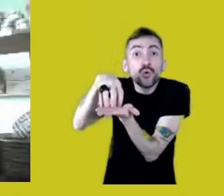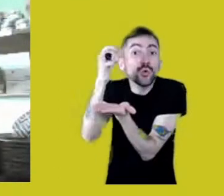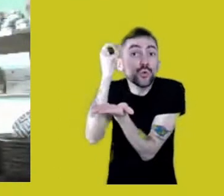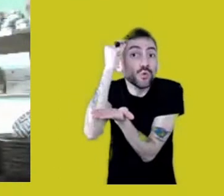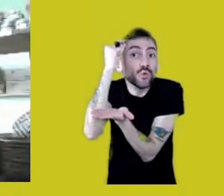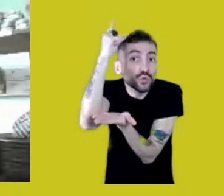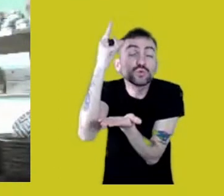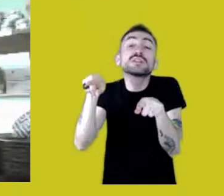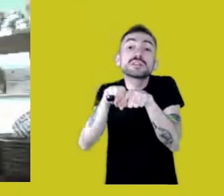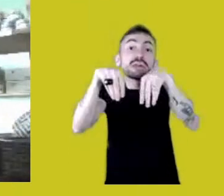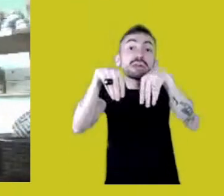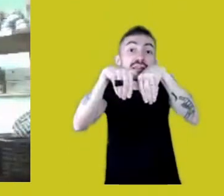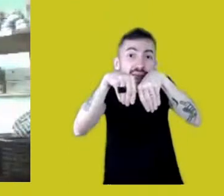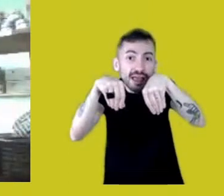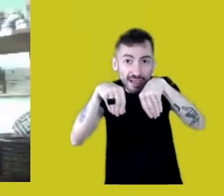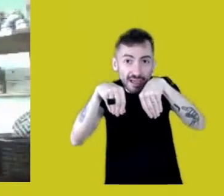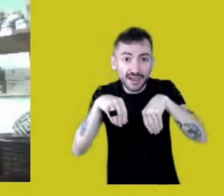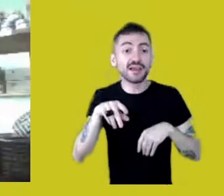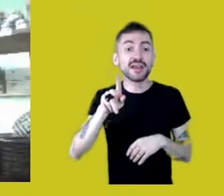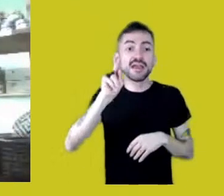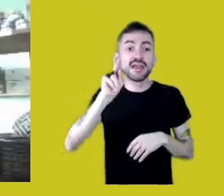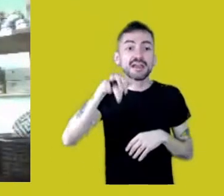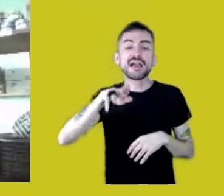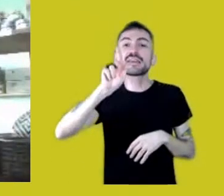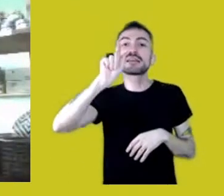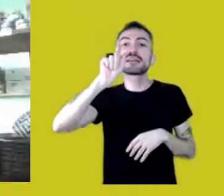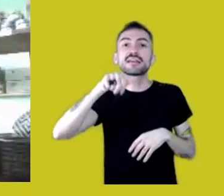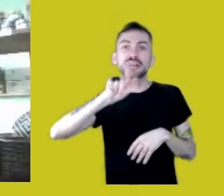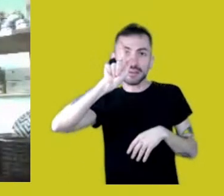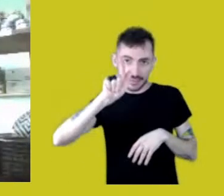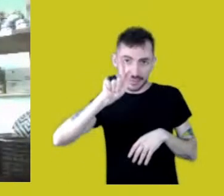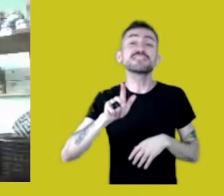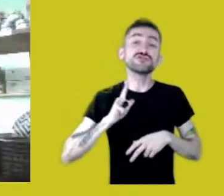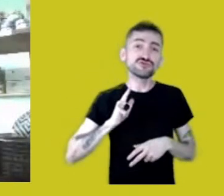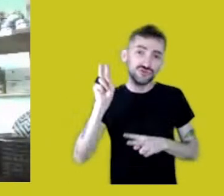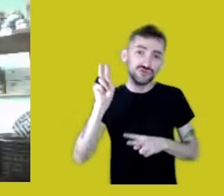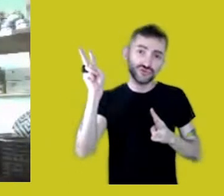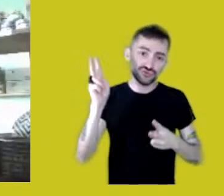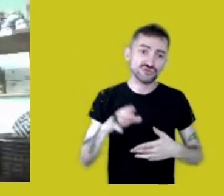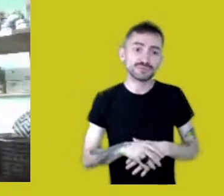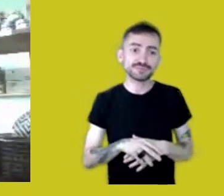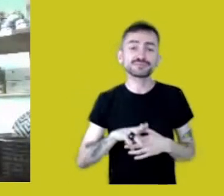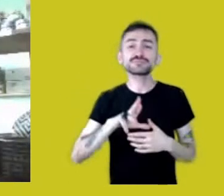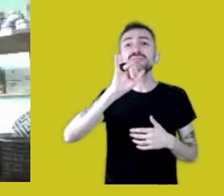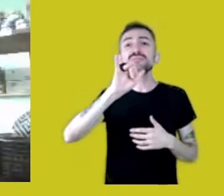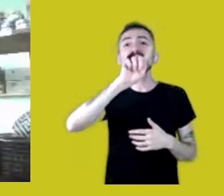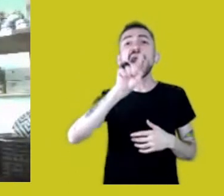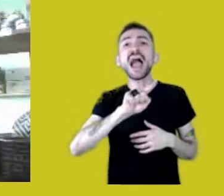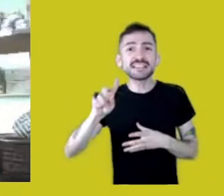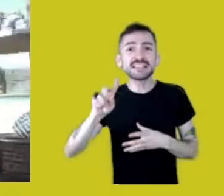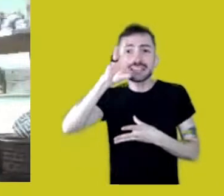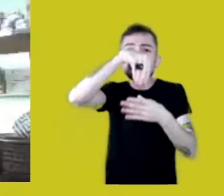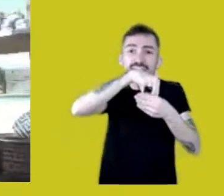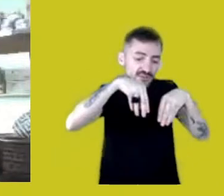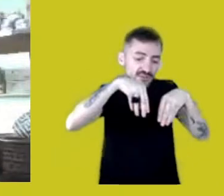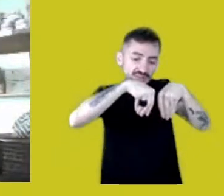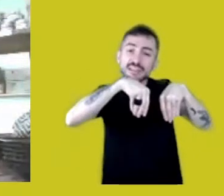the Kanhgág Jãre Culture Pool. Kaingáng roots. Roots grow on a territory. Without land, there can be no roots.